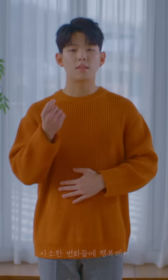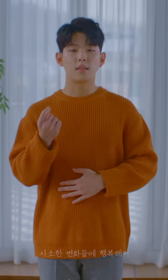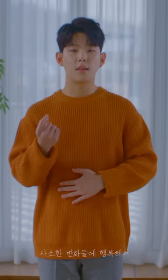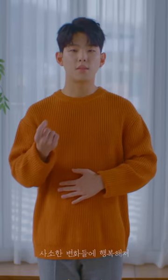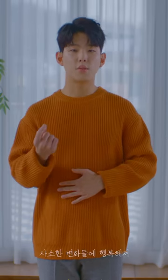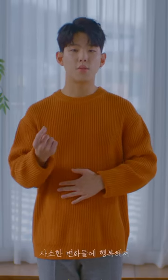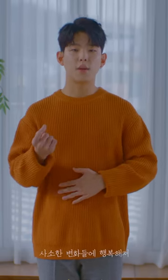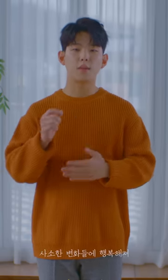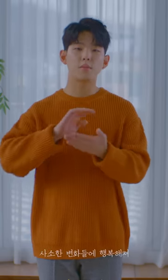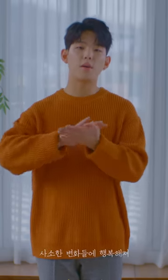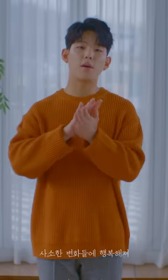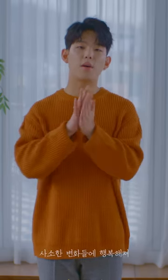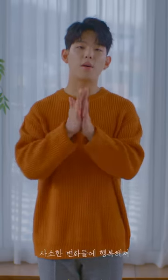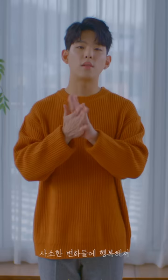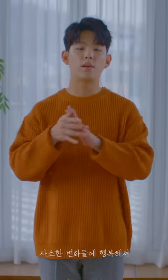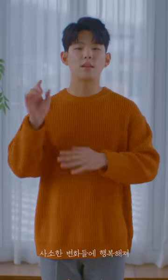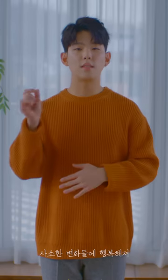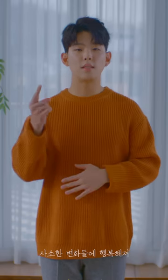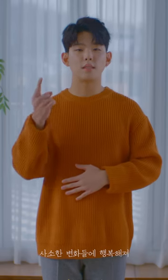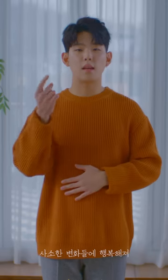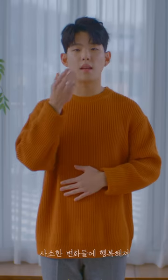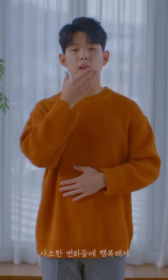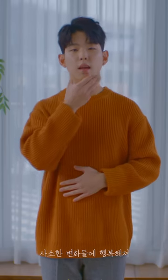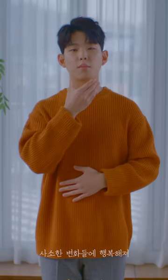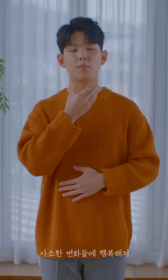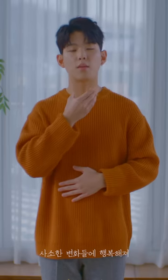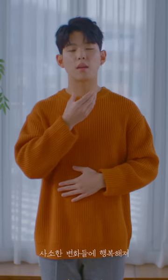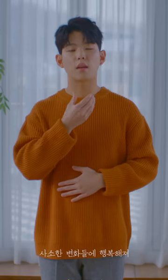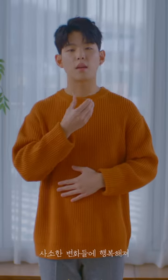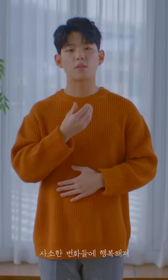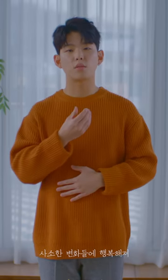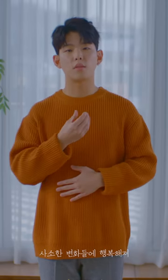Has transformed into happiness